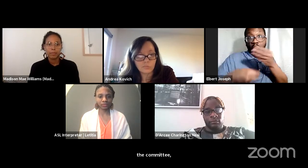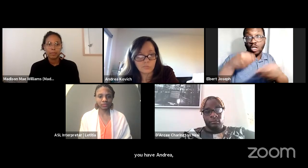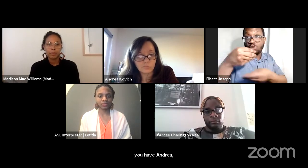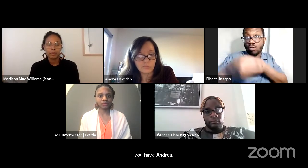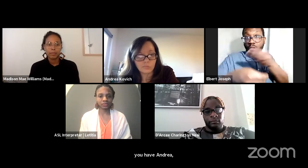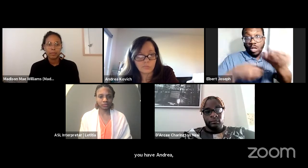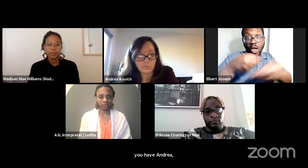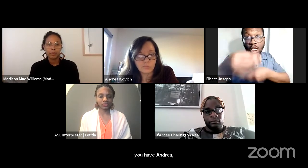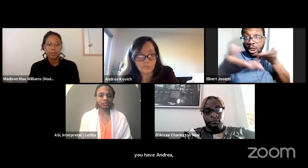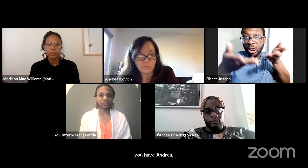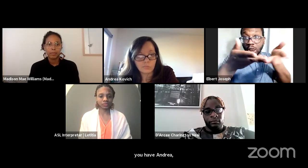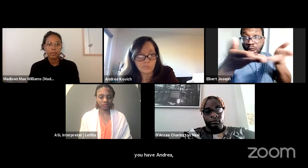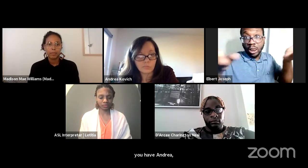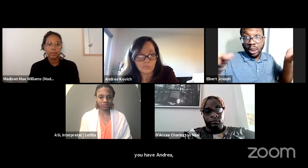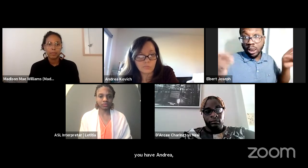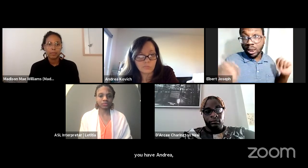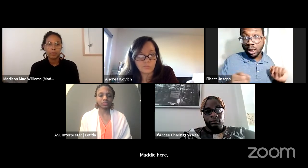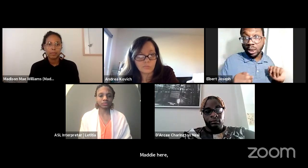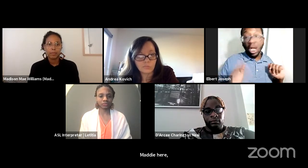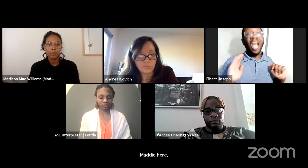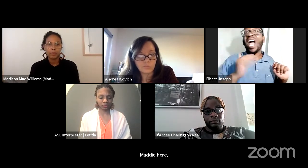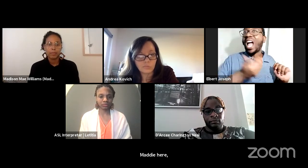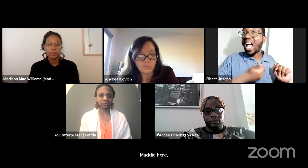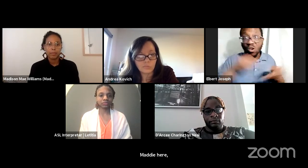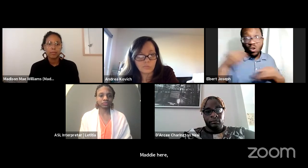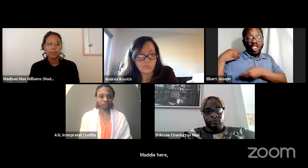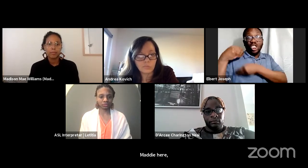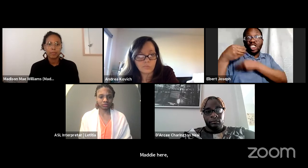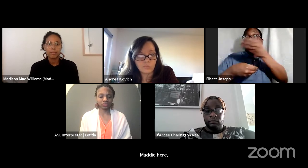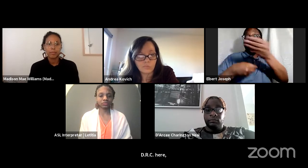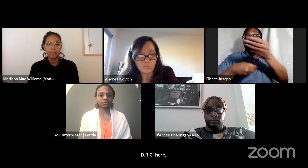We are representations of our generation